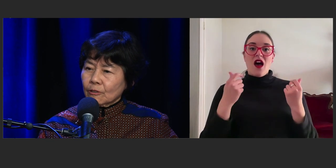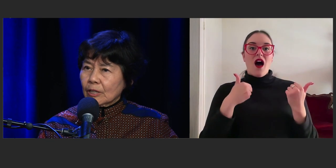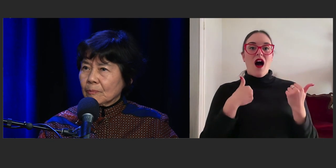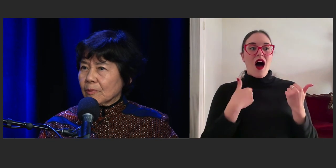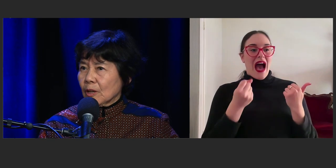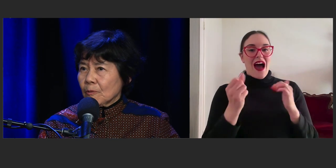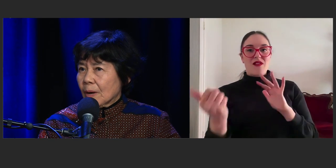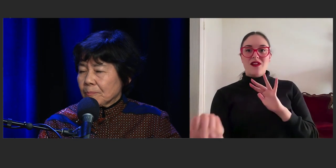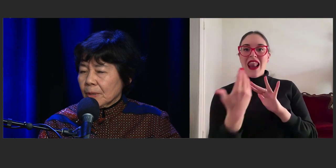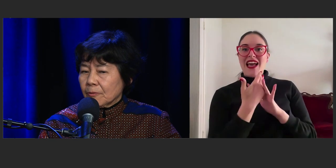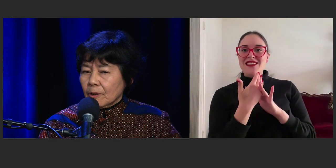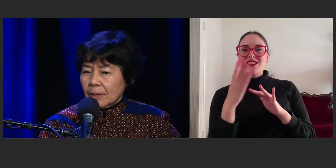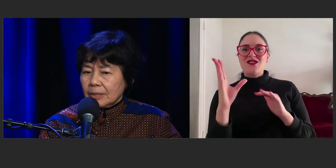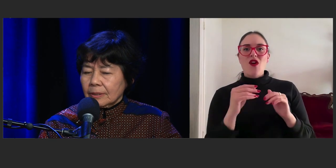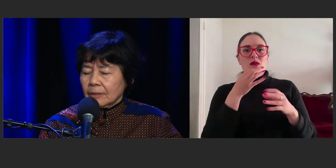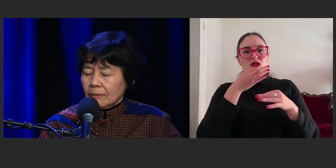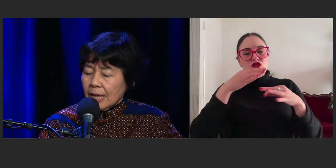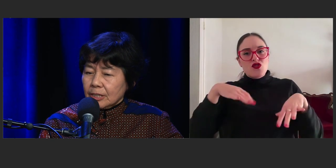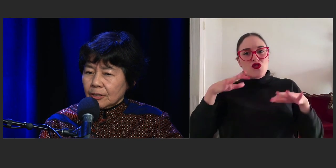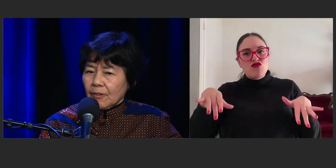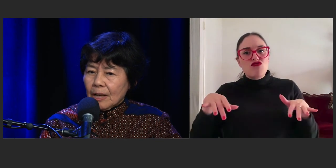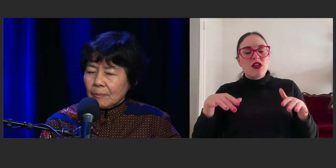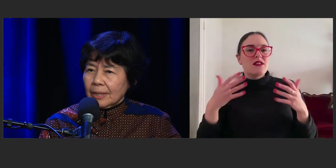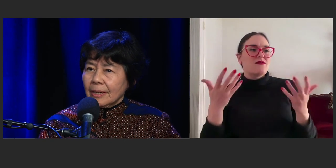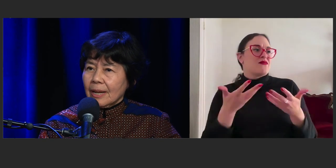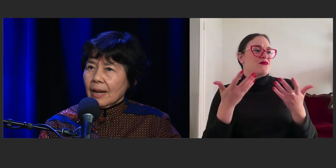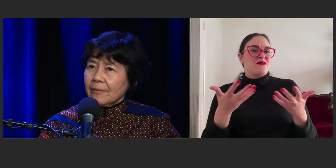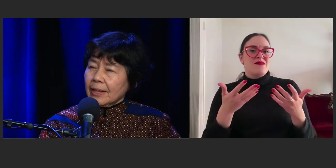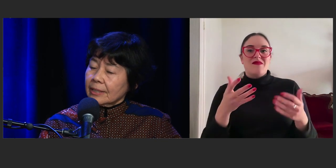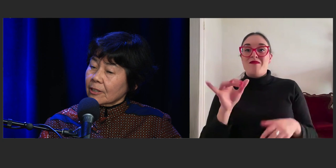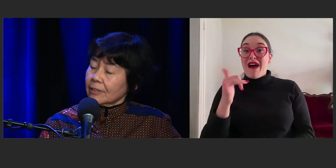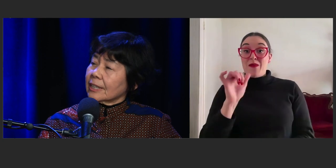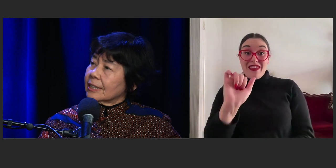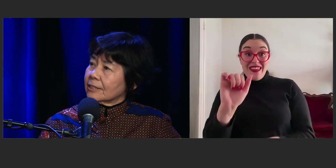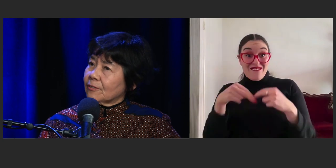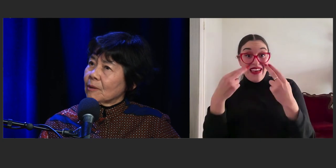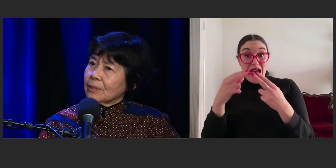who might be from an Asian family and they totally identify,